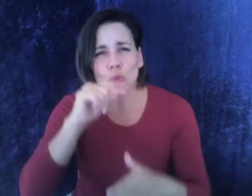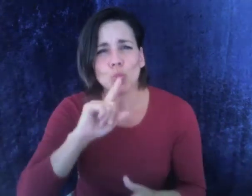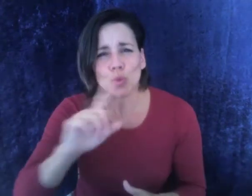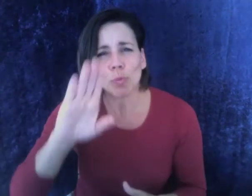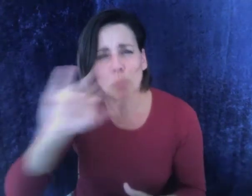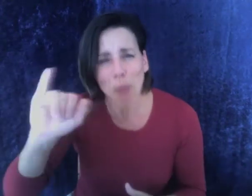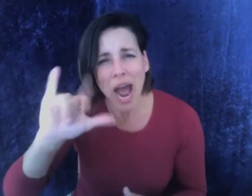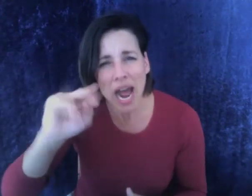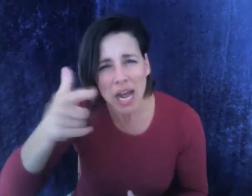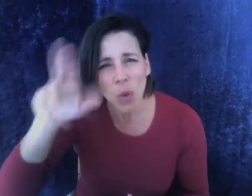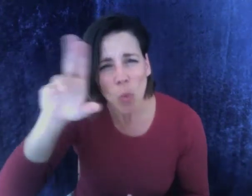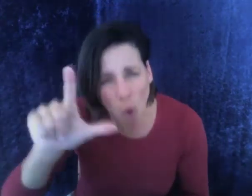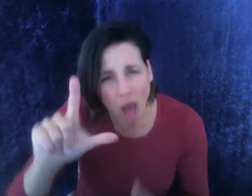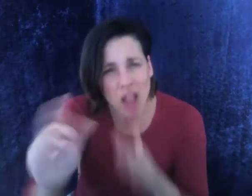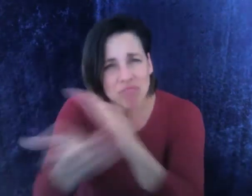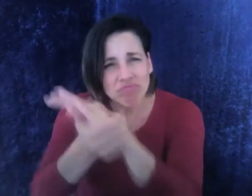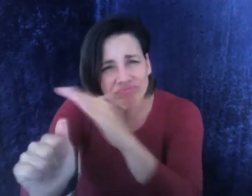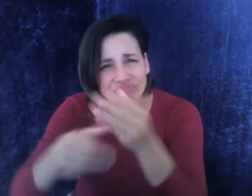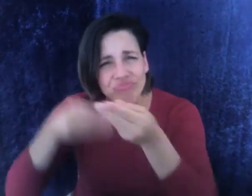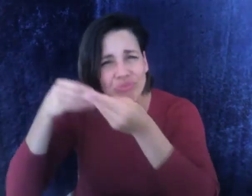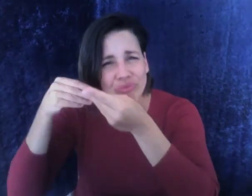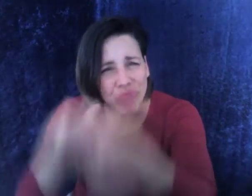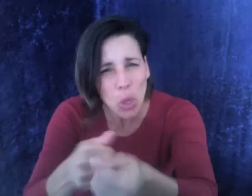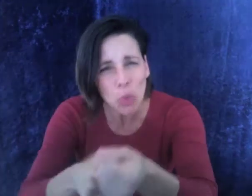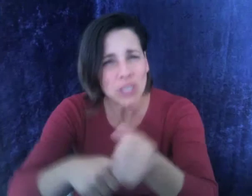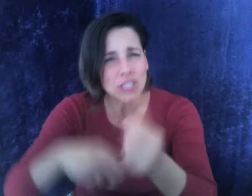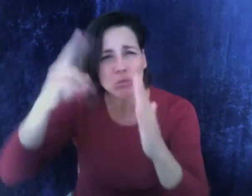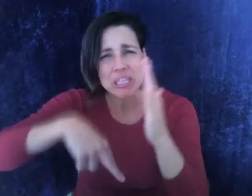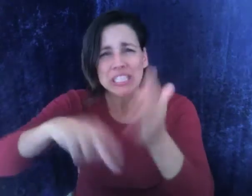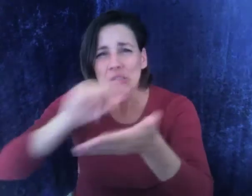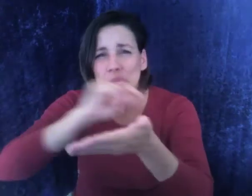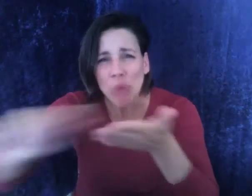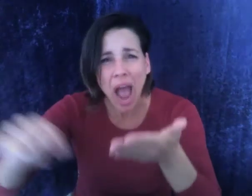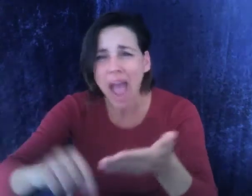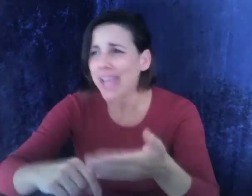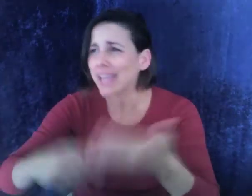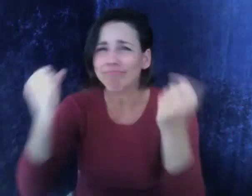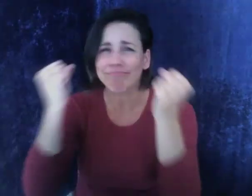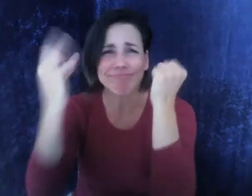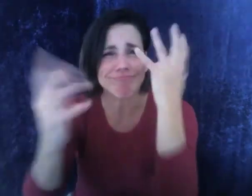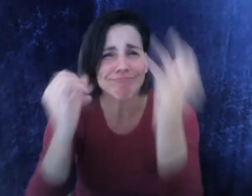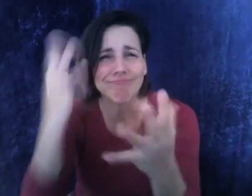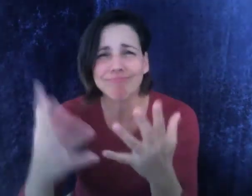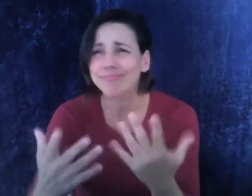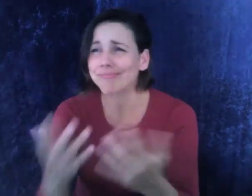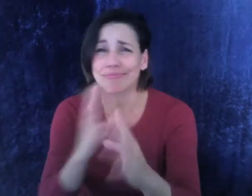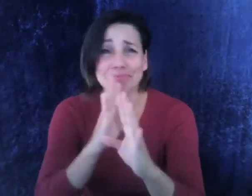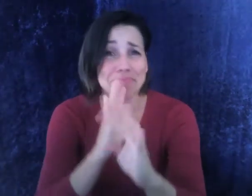Those Deaf children who are fluent in two languages, in reading, writing, signing, and